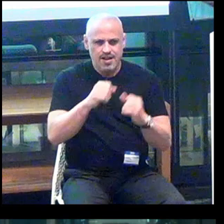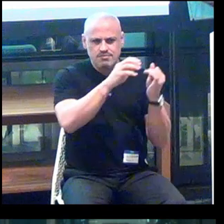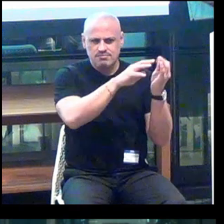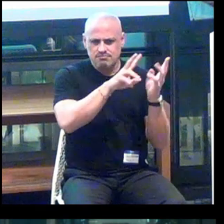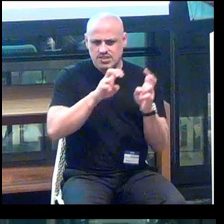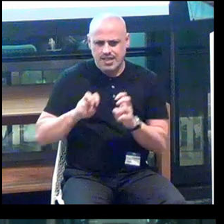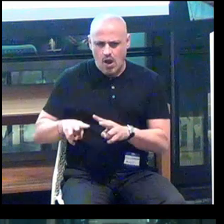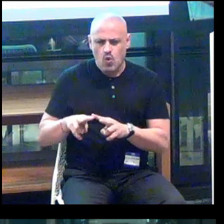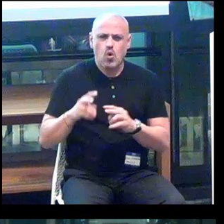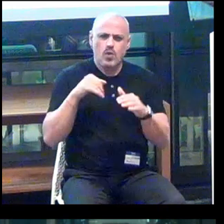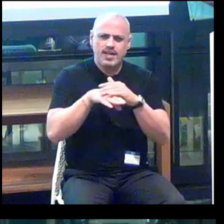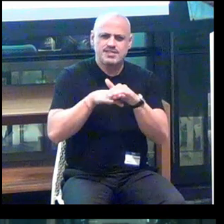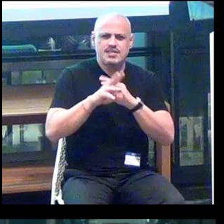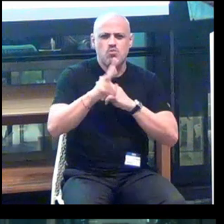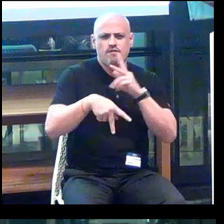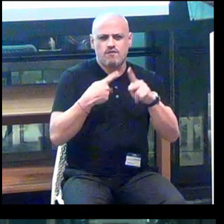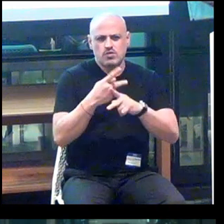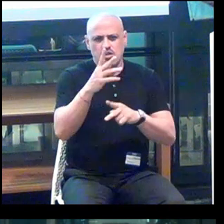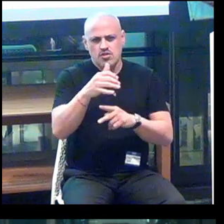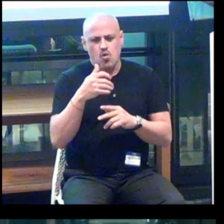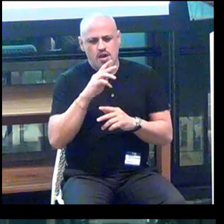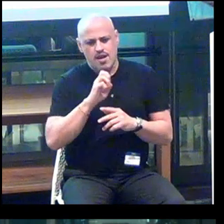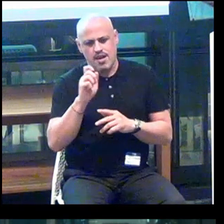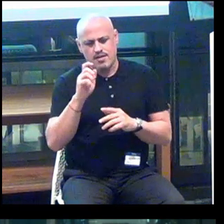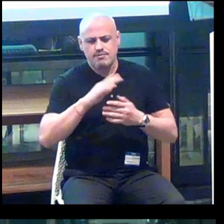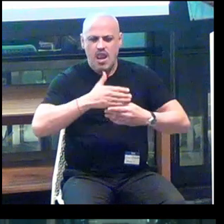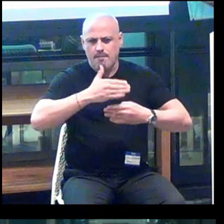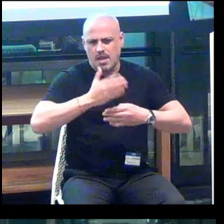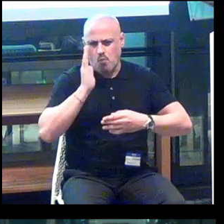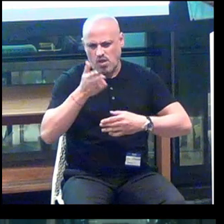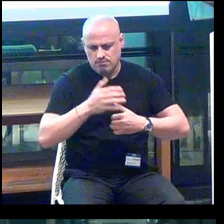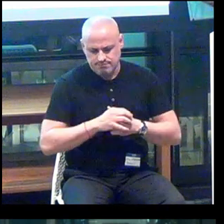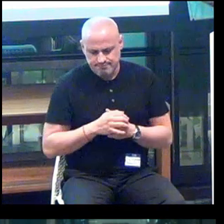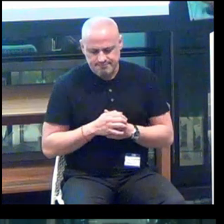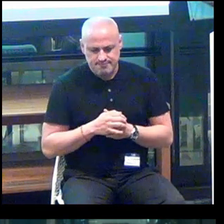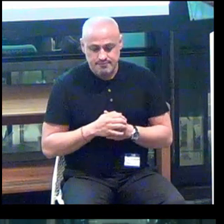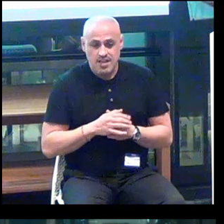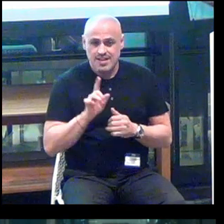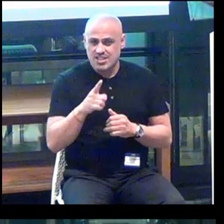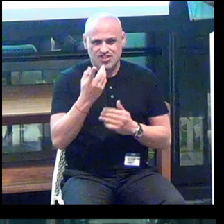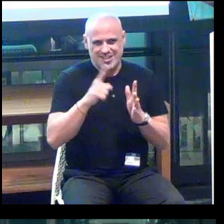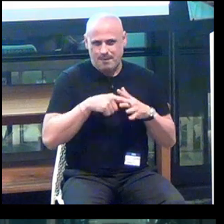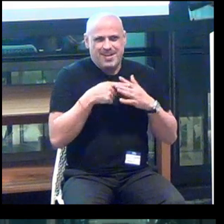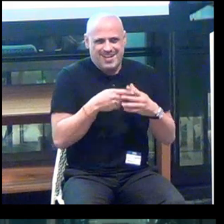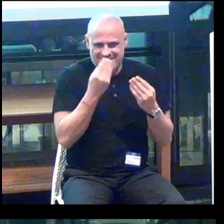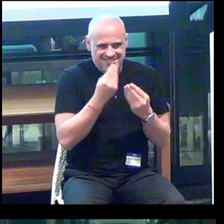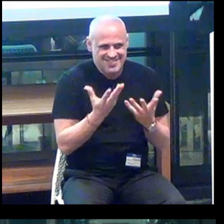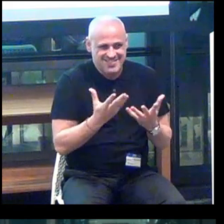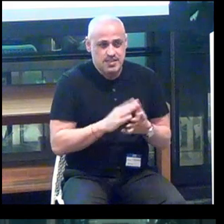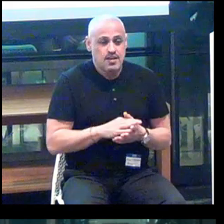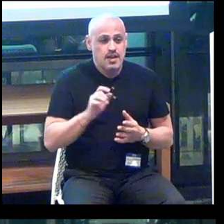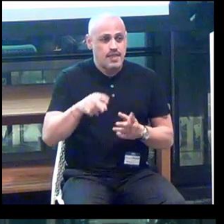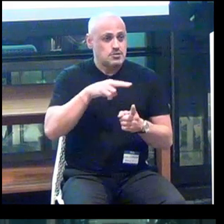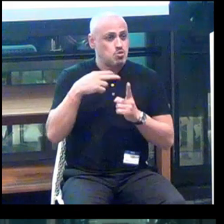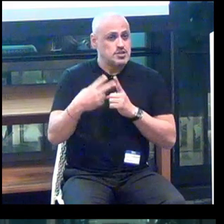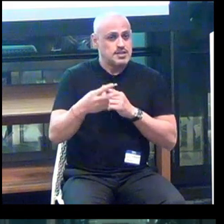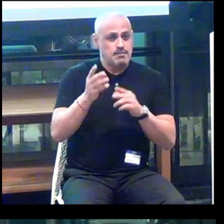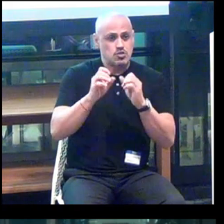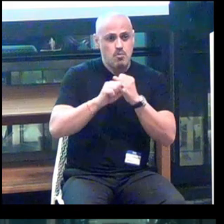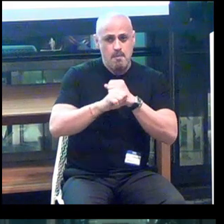in an accessible version onto your laptop. So this is just the beginning. So this is a perceptual market map.